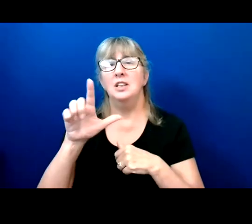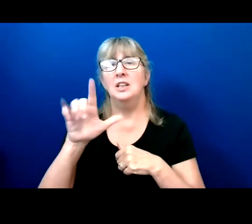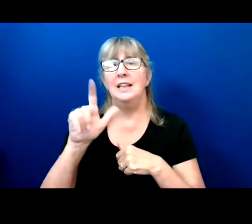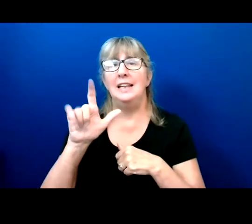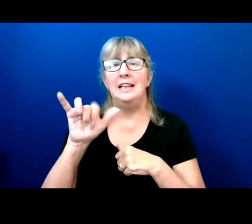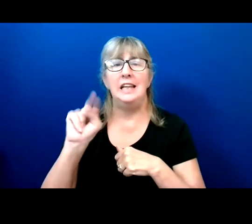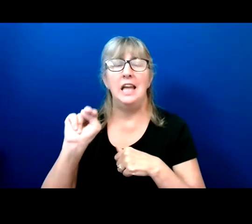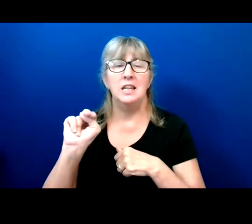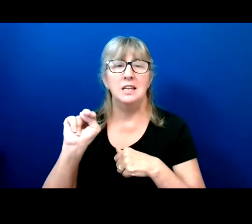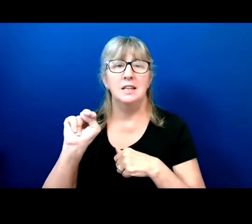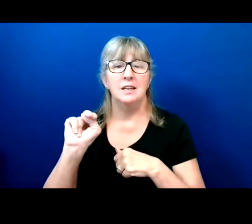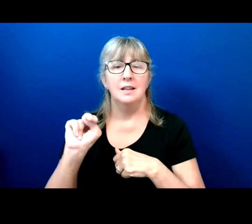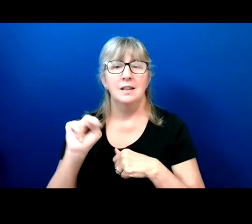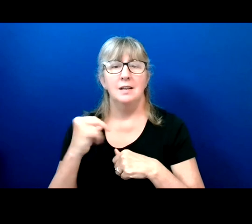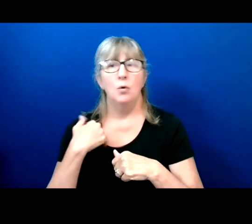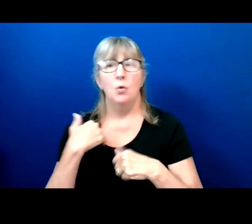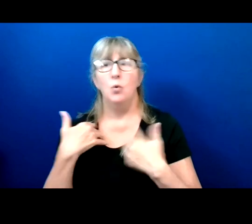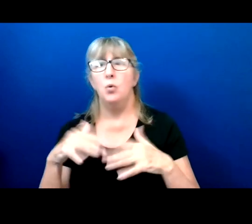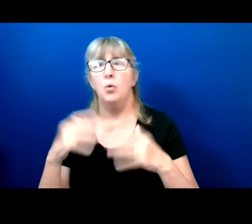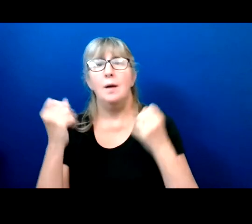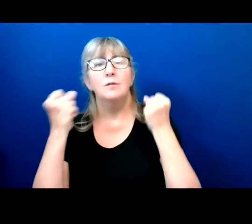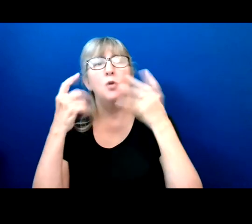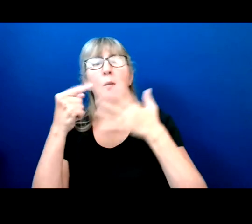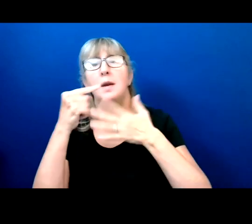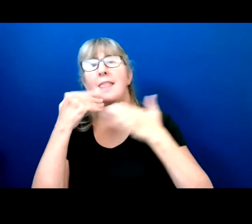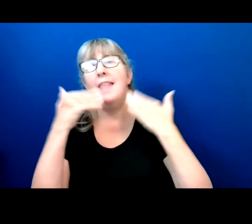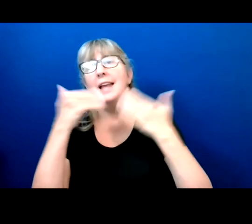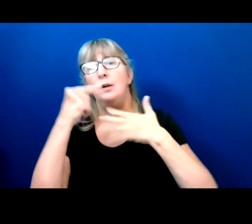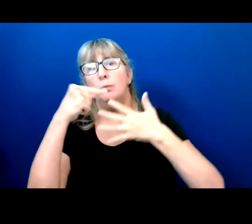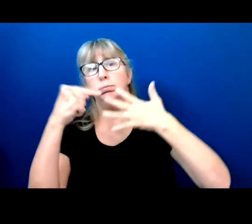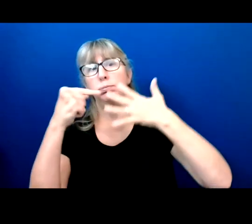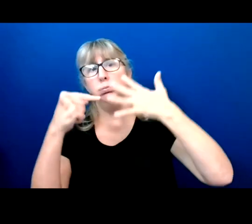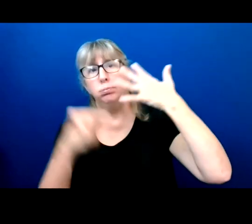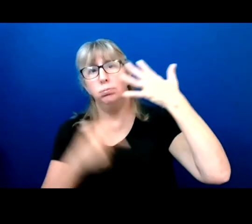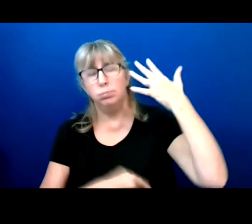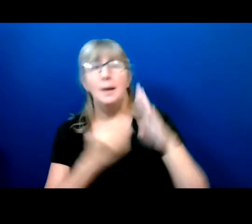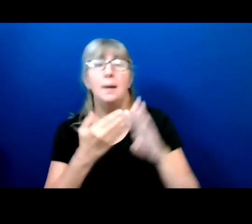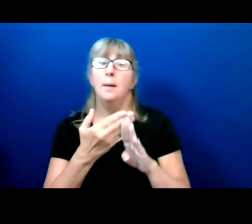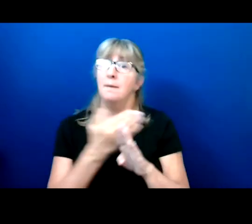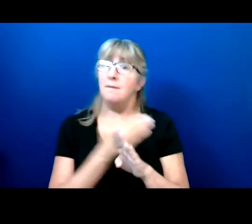I have a lot of thank yous to say. But before I get into those, I am going to transcribe myself.